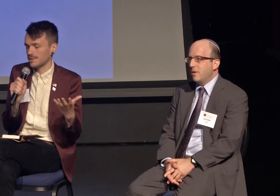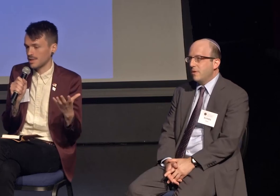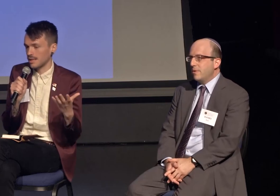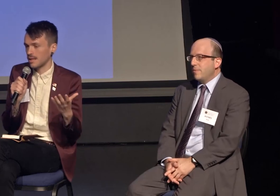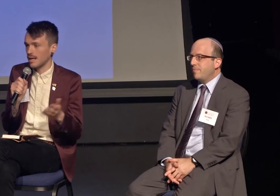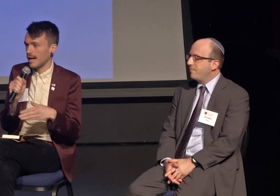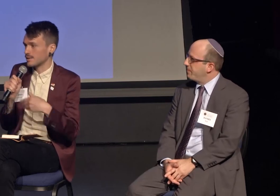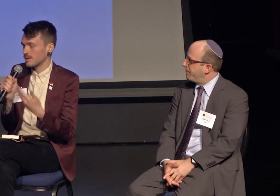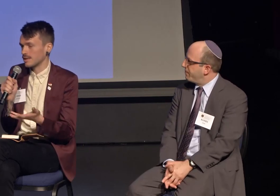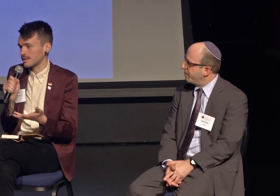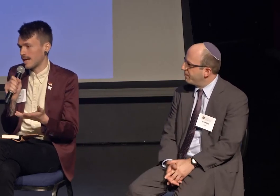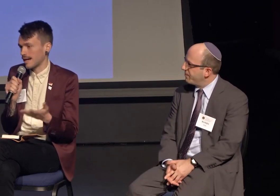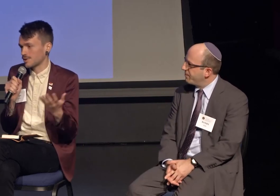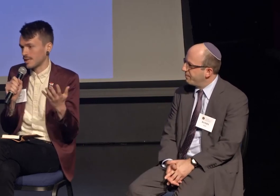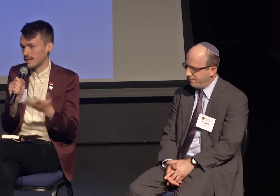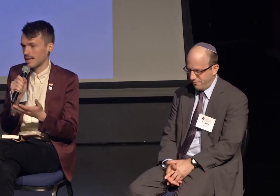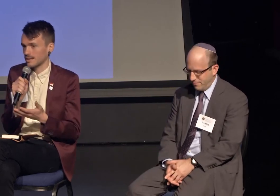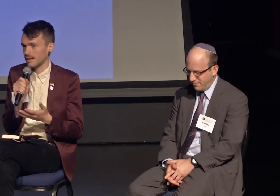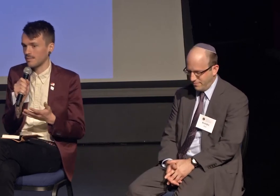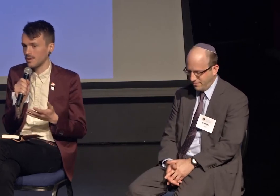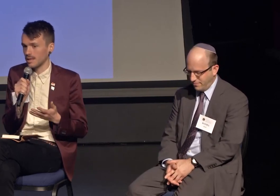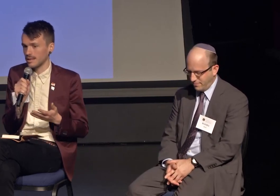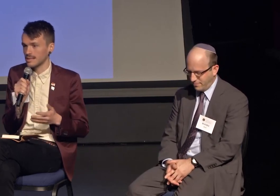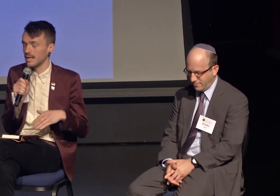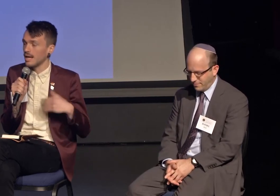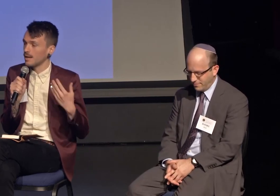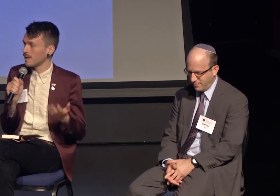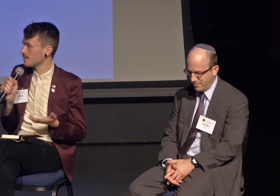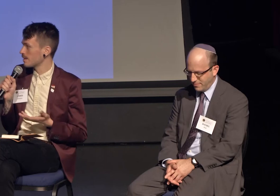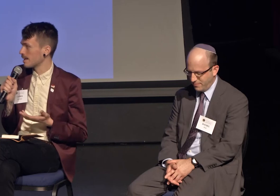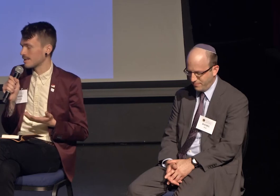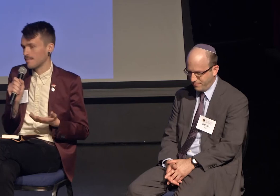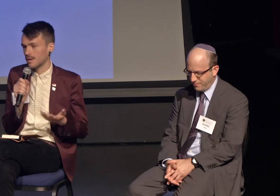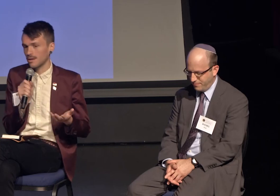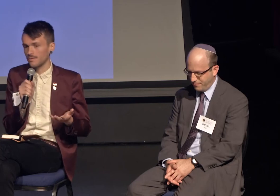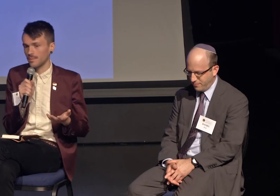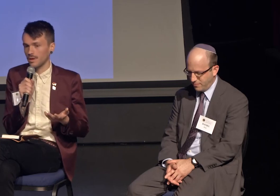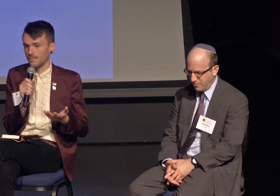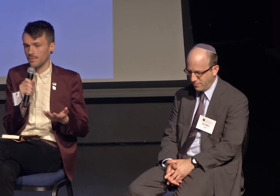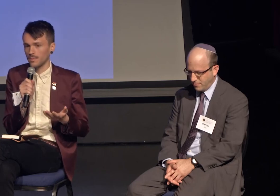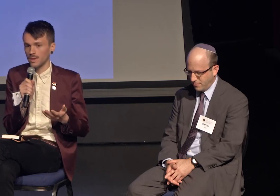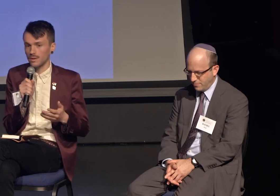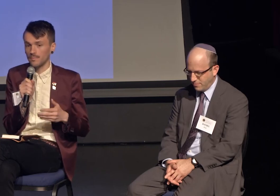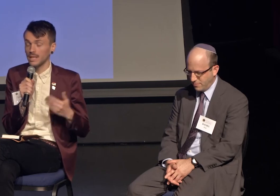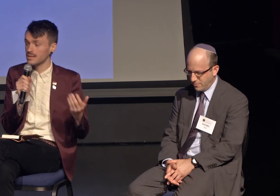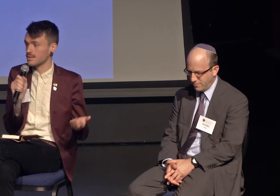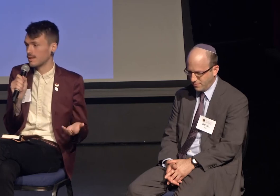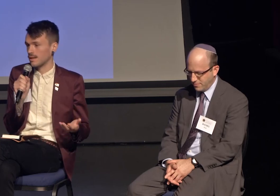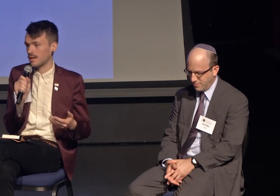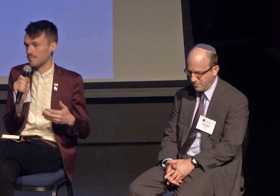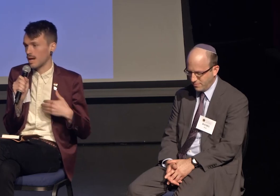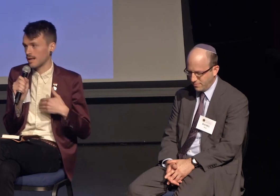and turn it into action and connect our communities. Around that time I heard from a former minister of mine,